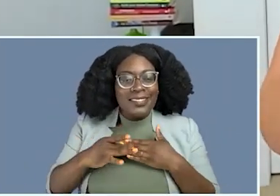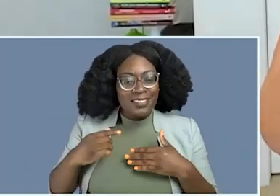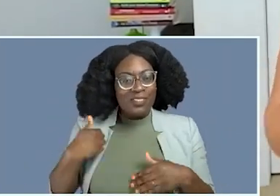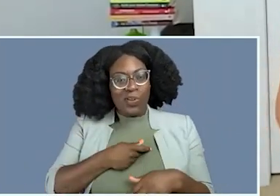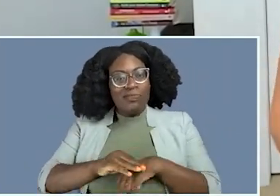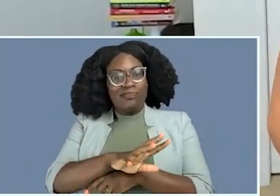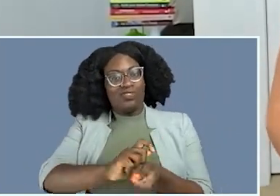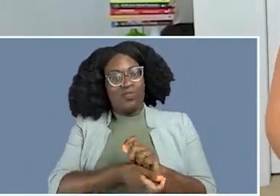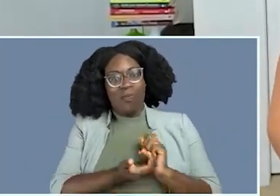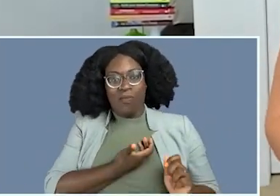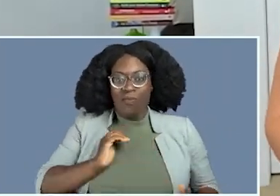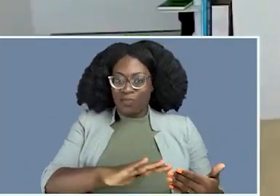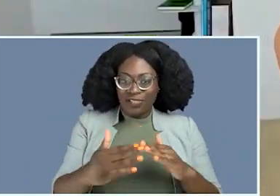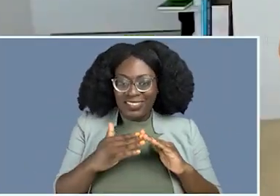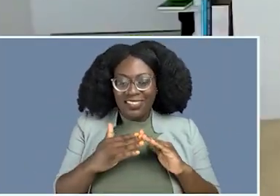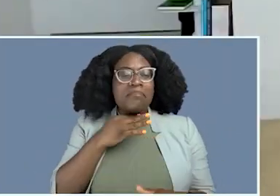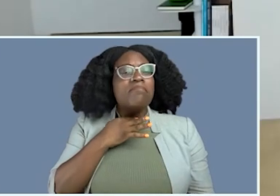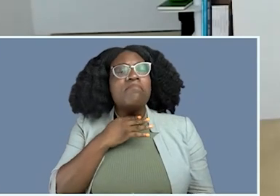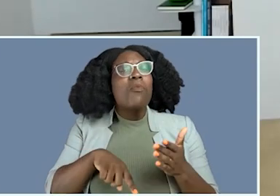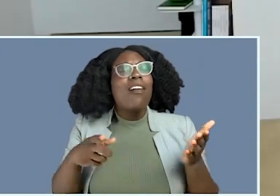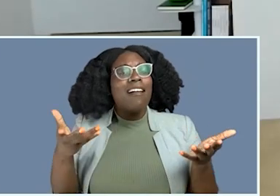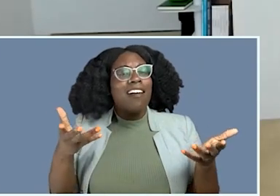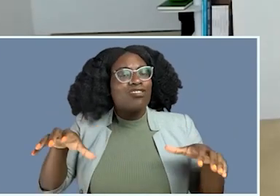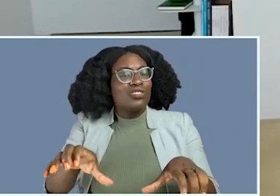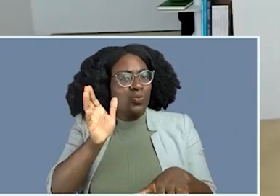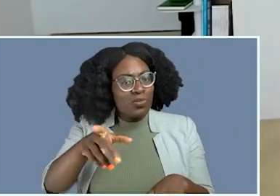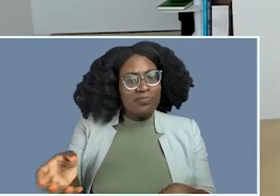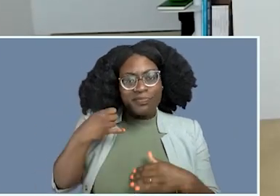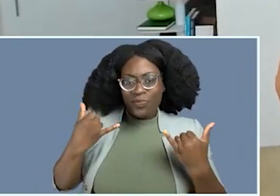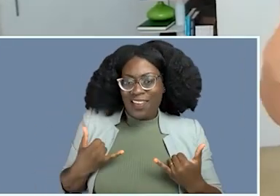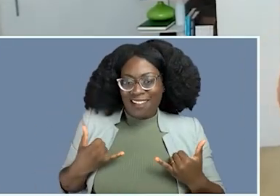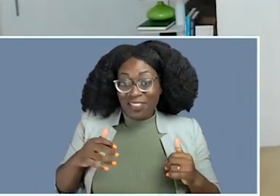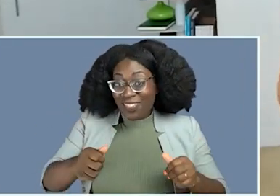more we transform our communities. So what action will you take today? Let us know your